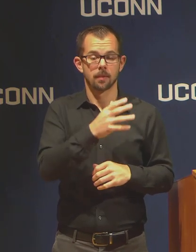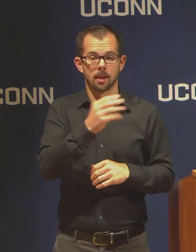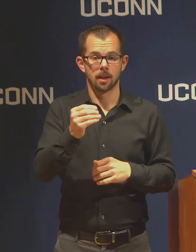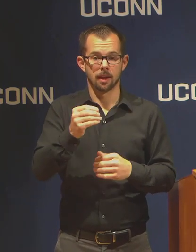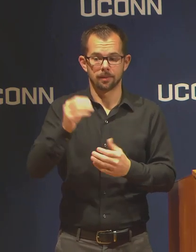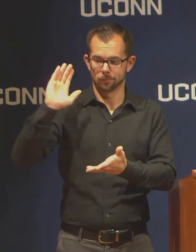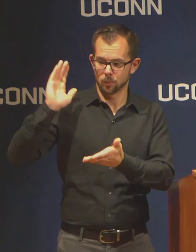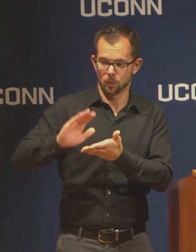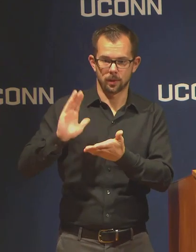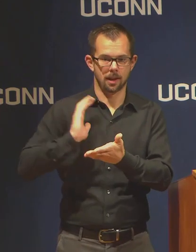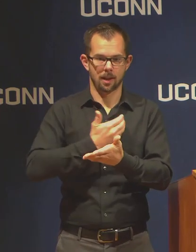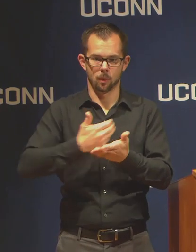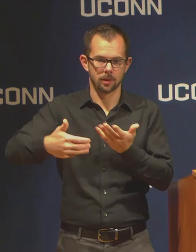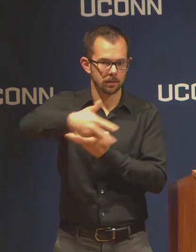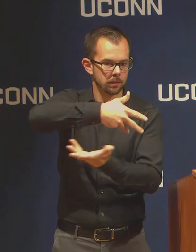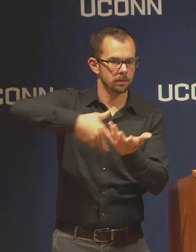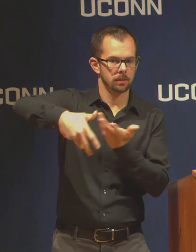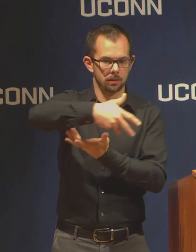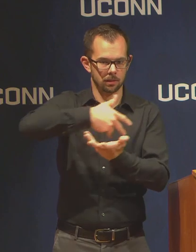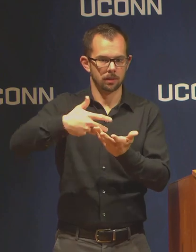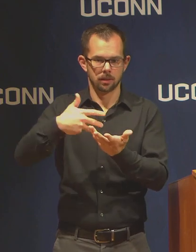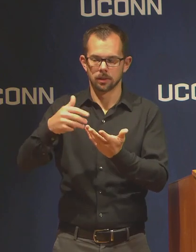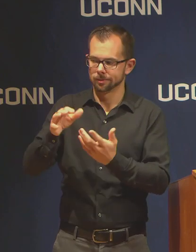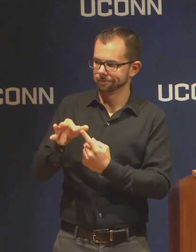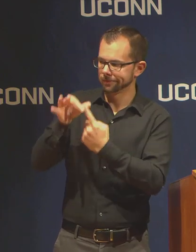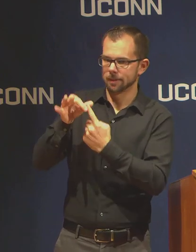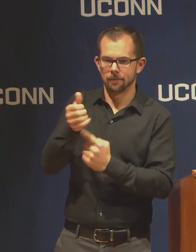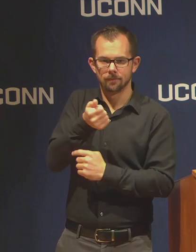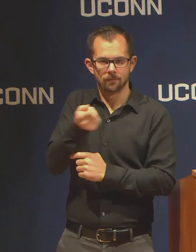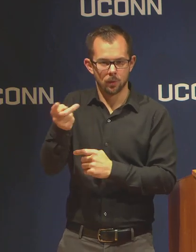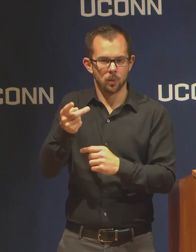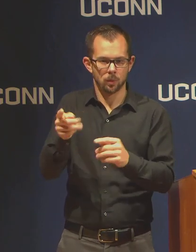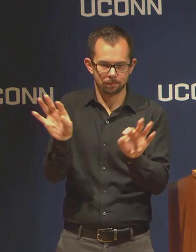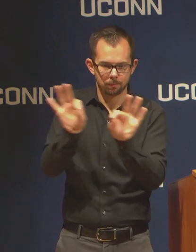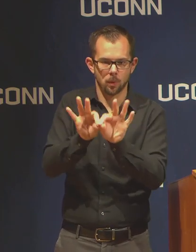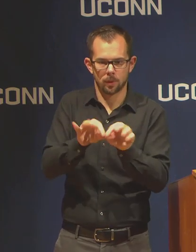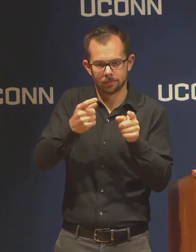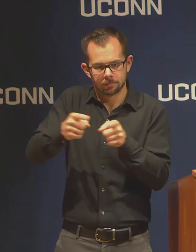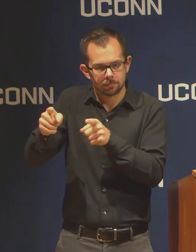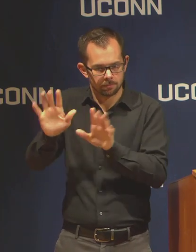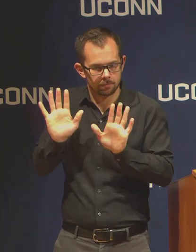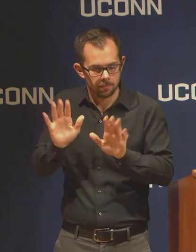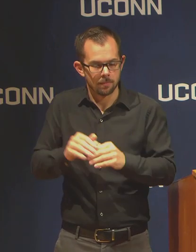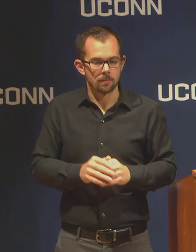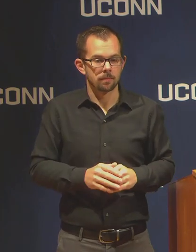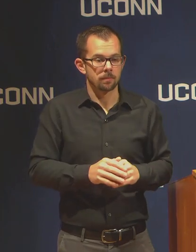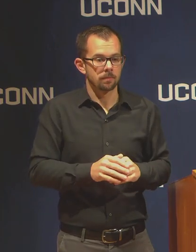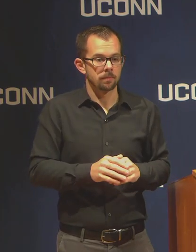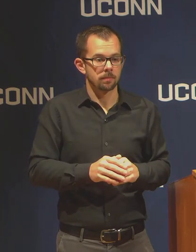except for critical activities. So as a result of that, there have been changes which you saw in